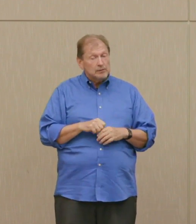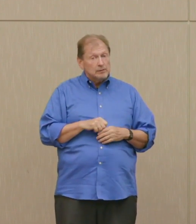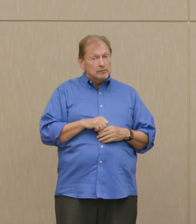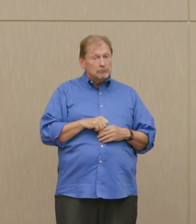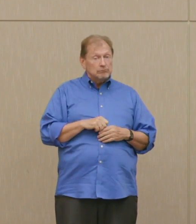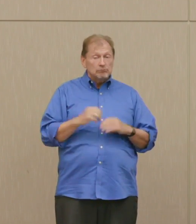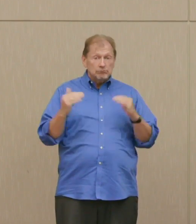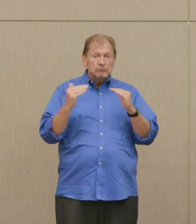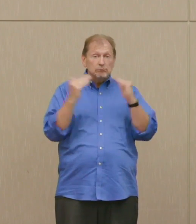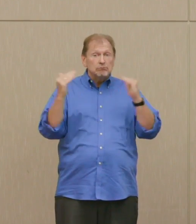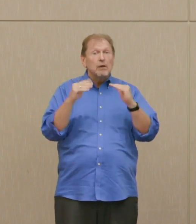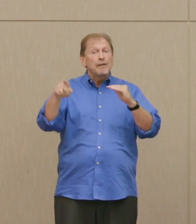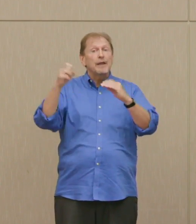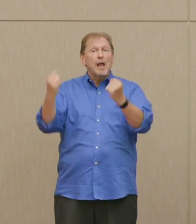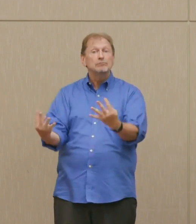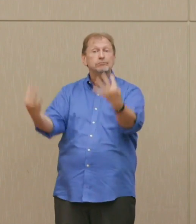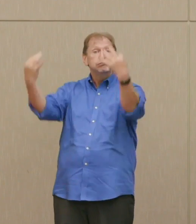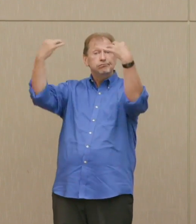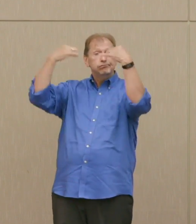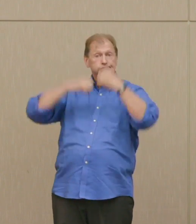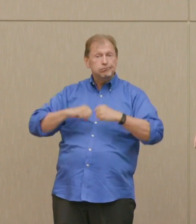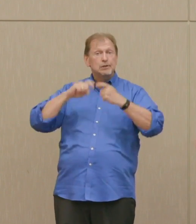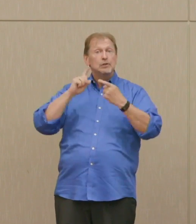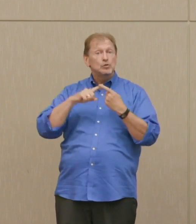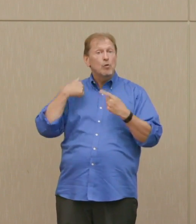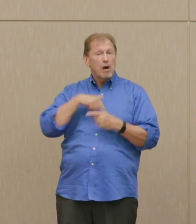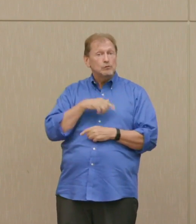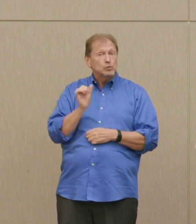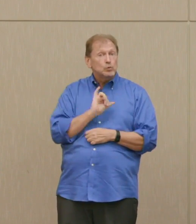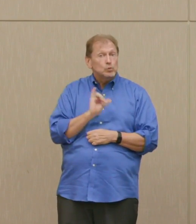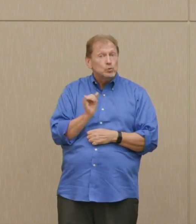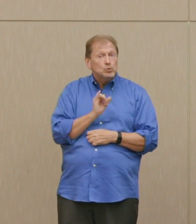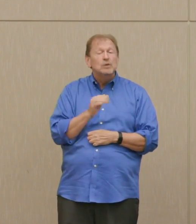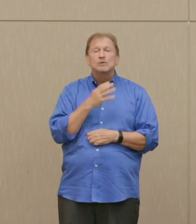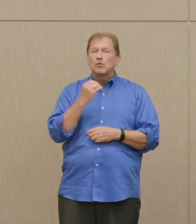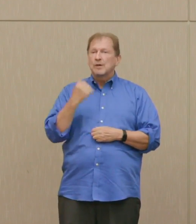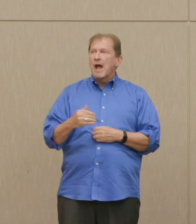to do the same to us. Their weapons are focused the same way.